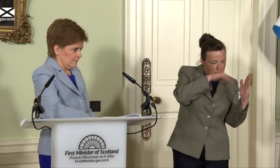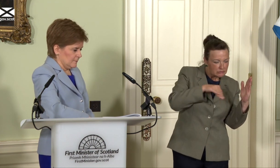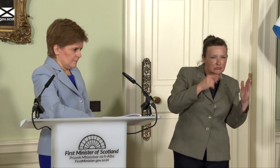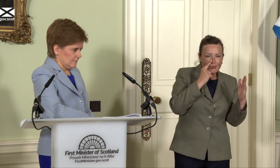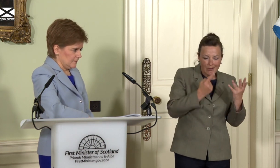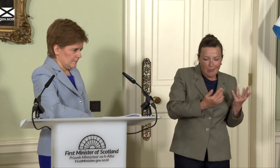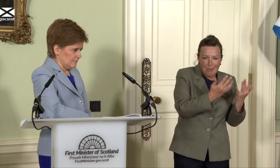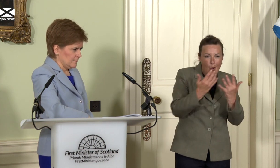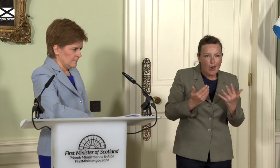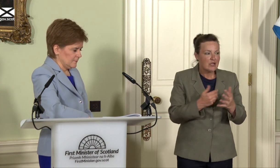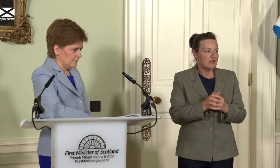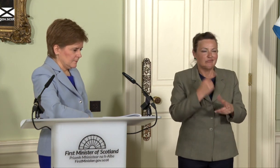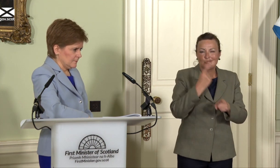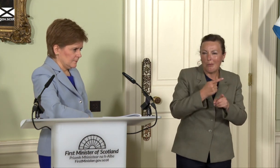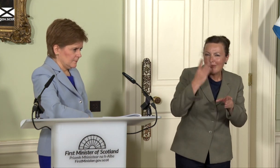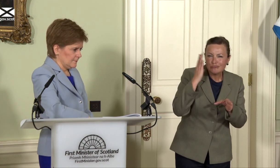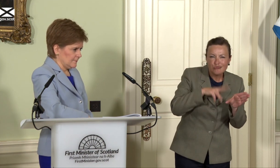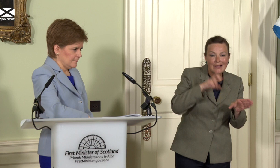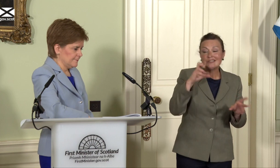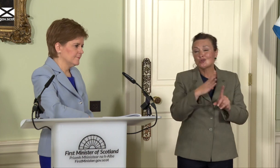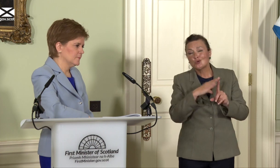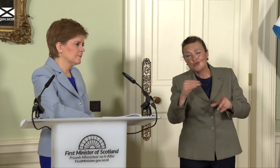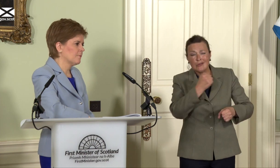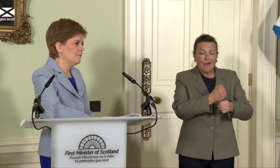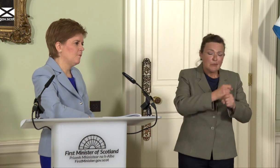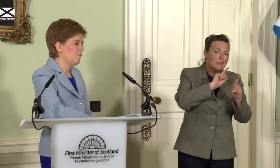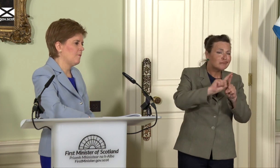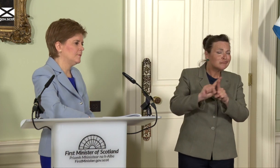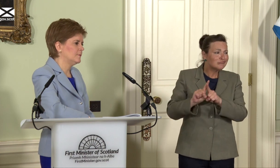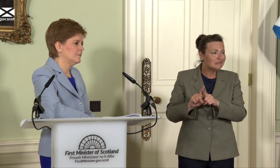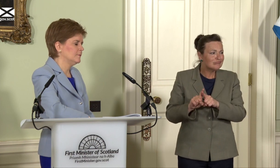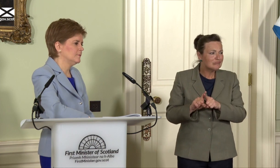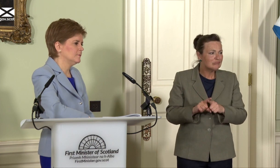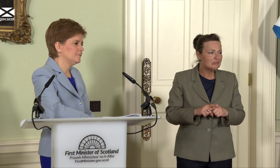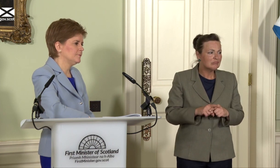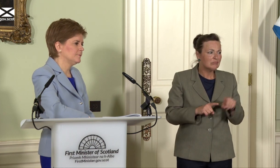unhappiness about Brexit and Tory government, but support for independence is not much any higher